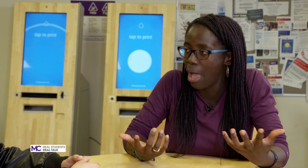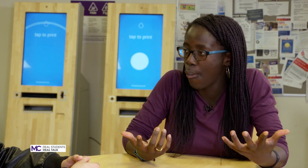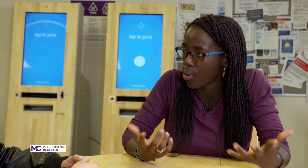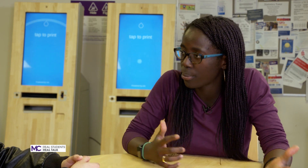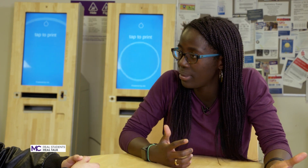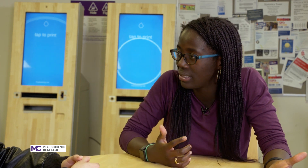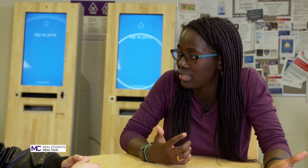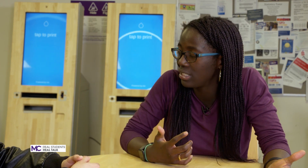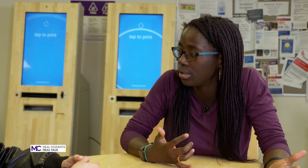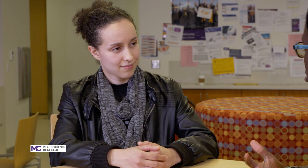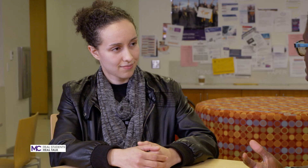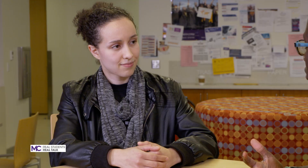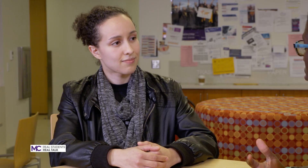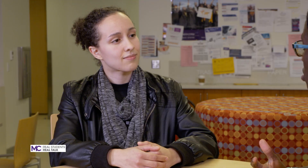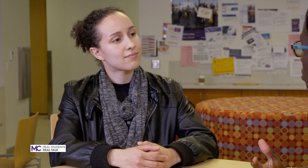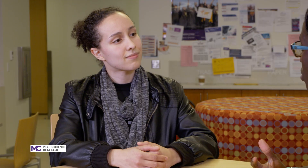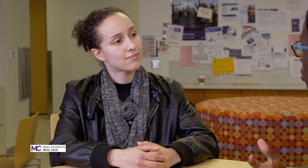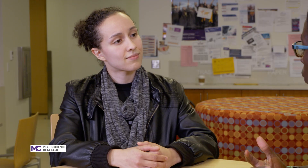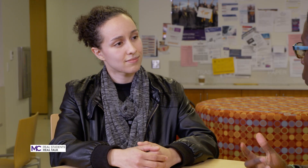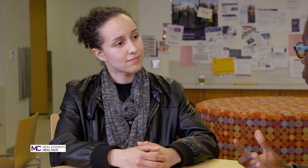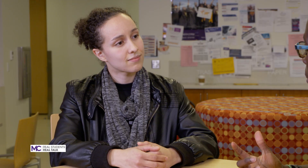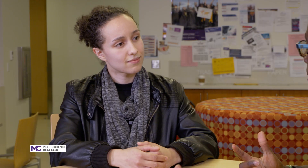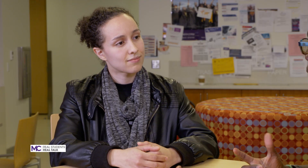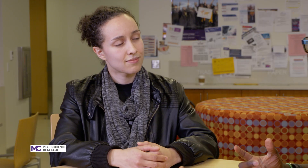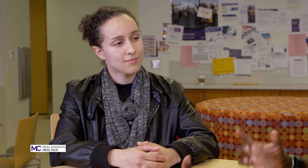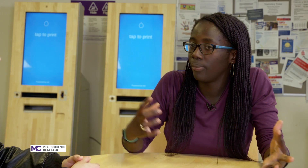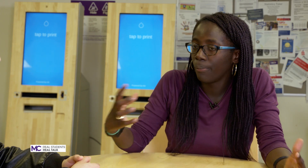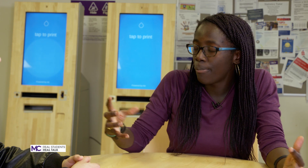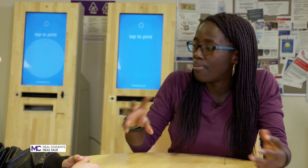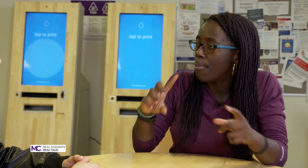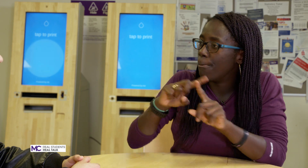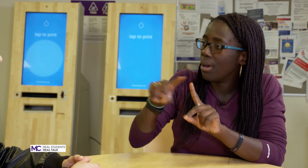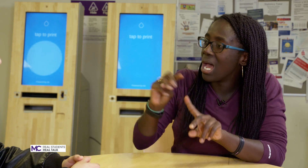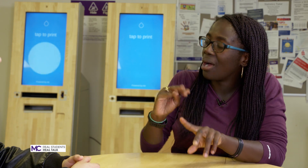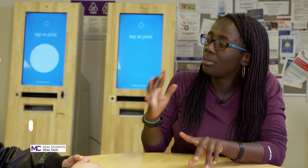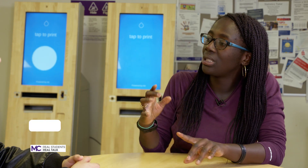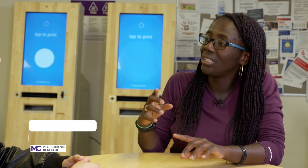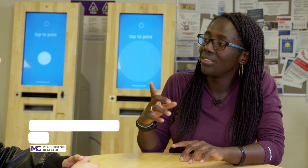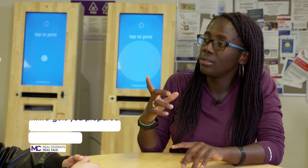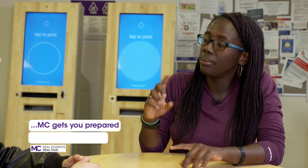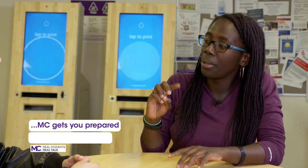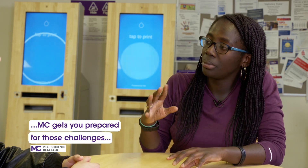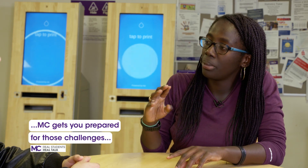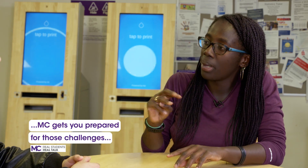workplaces but but MC I'm but